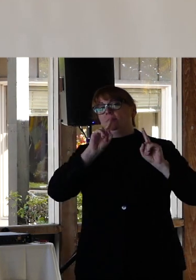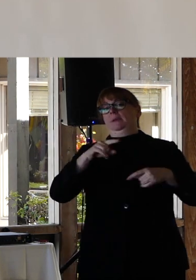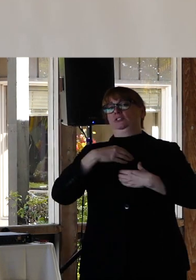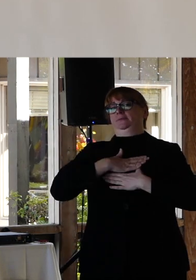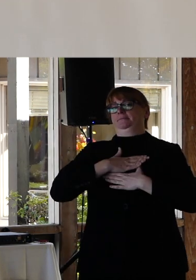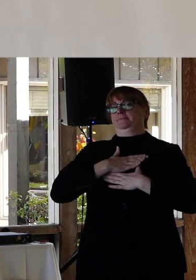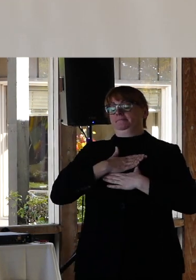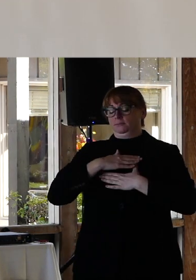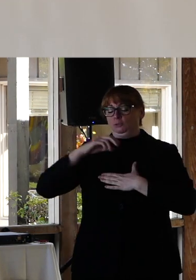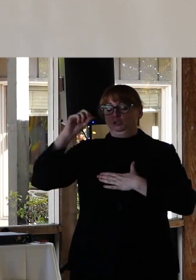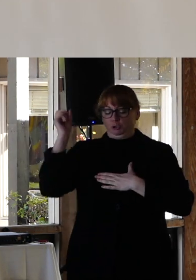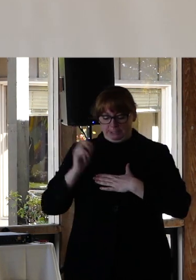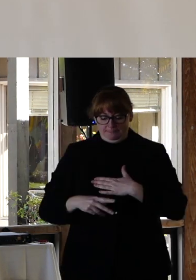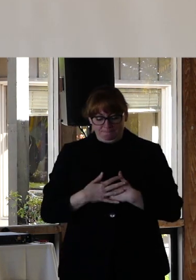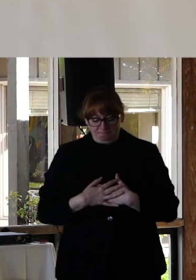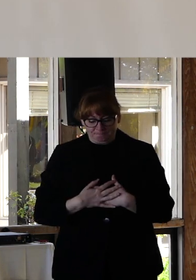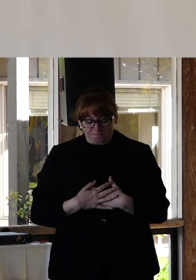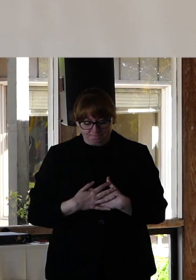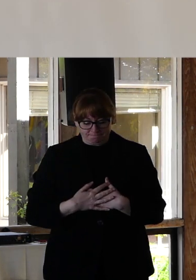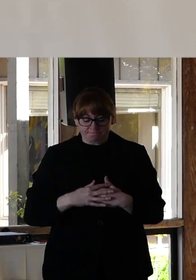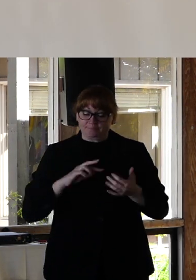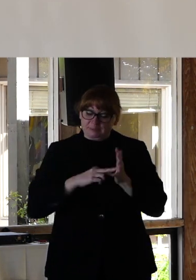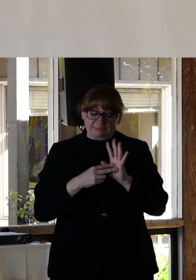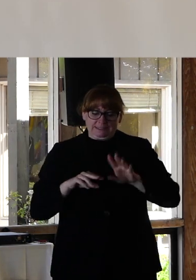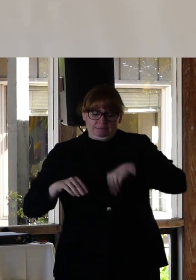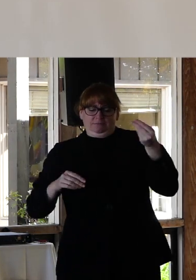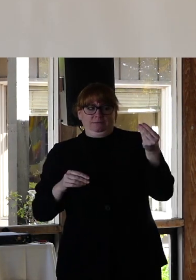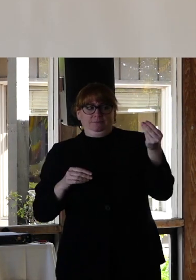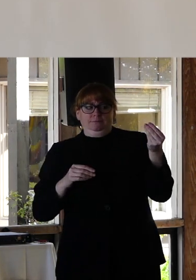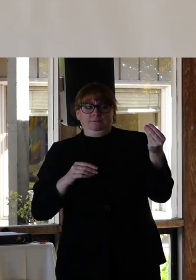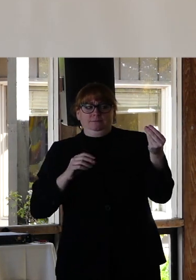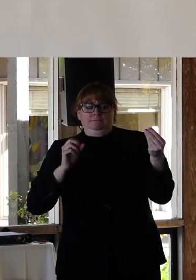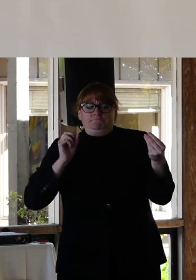it gives you that opportunity to critically unpack your own world views